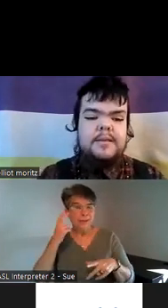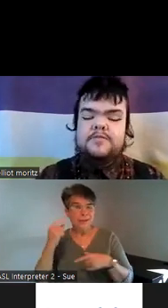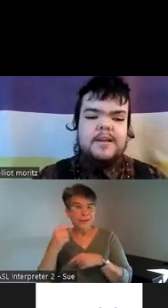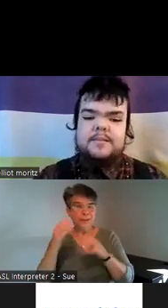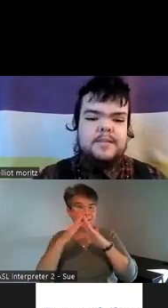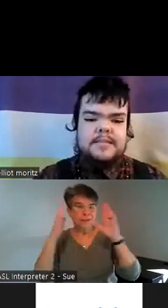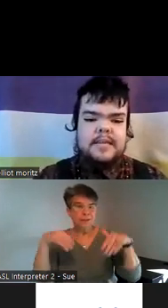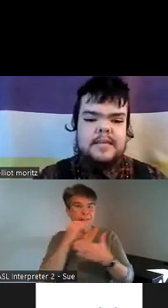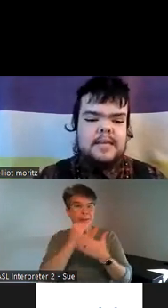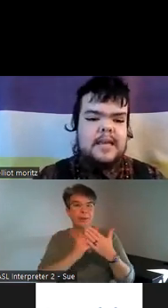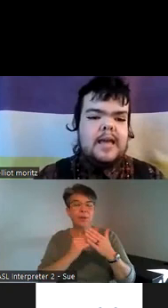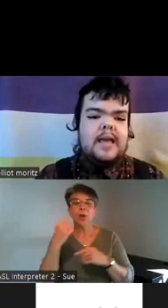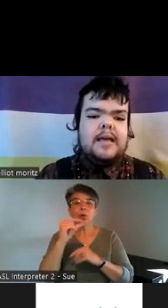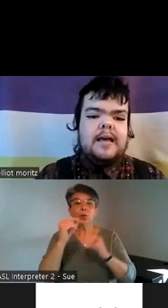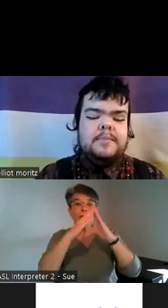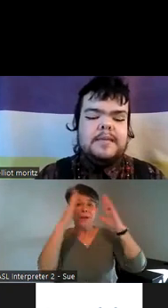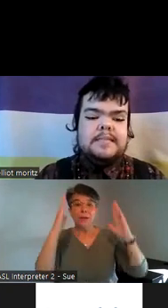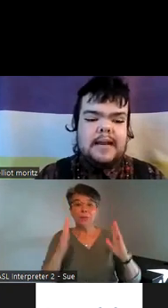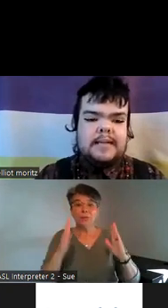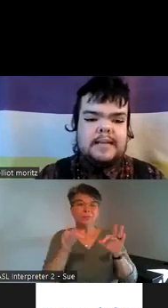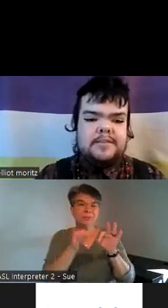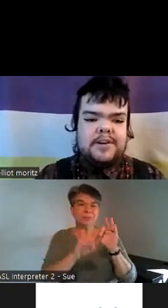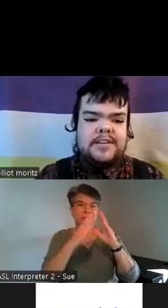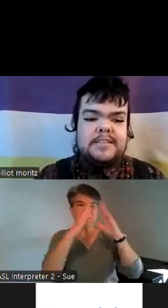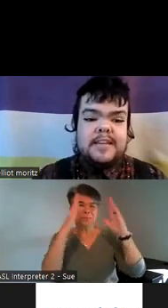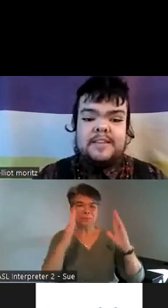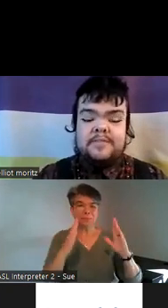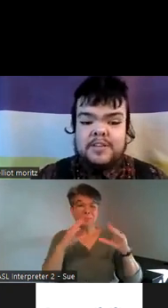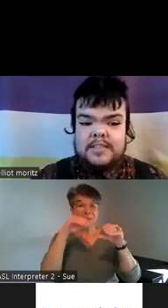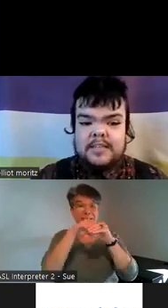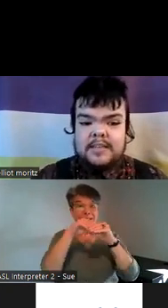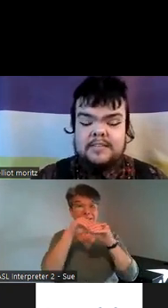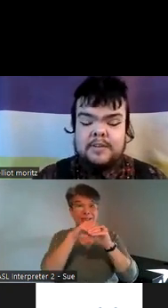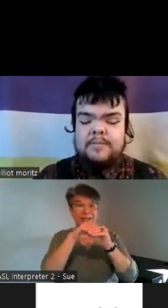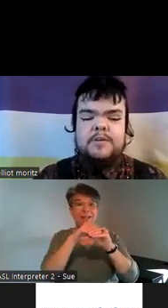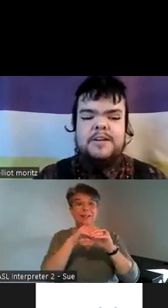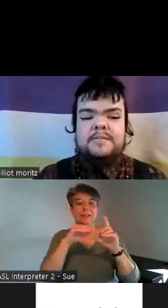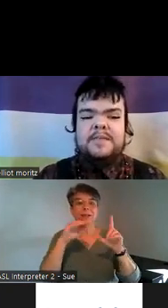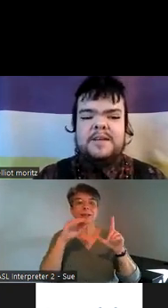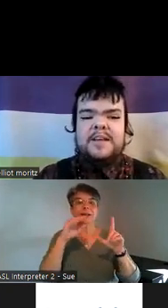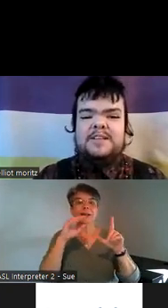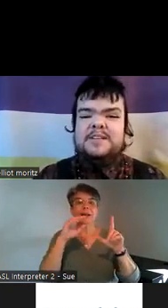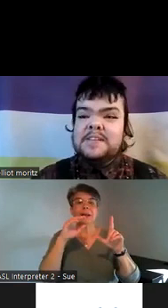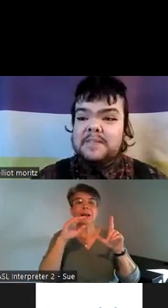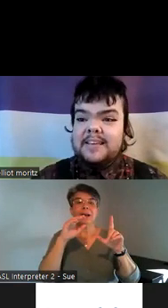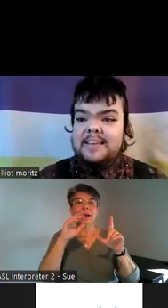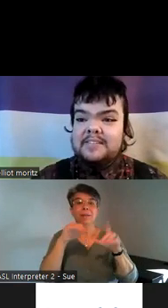um it's very simplistic um inside it there is the diversity the sorry the inclusivity